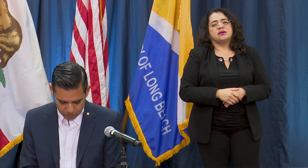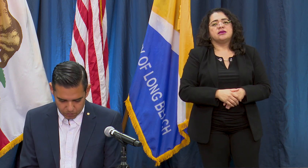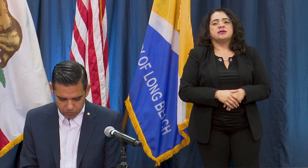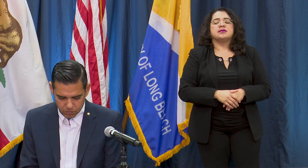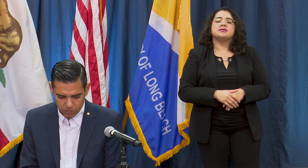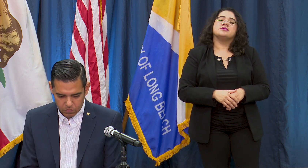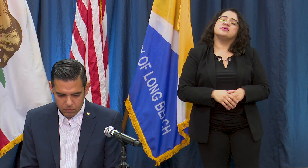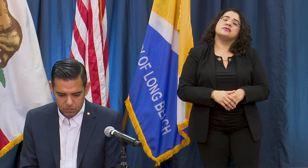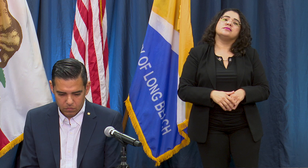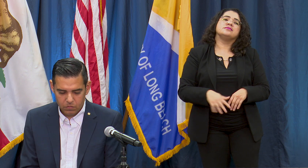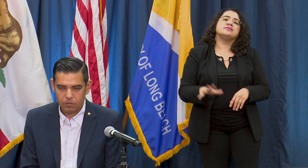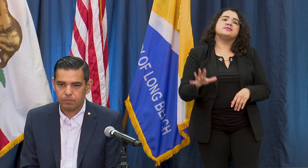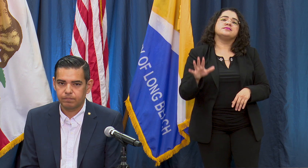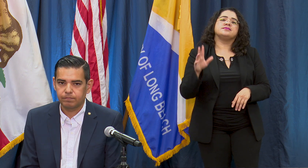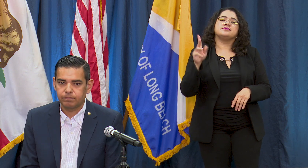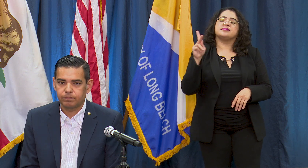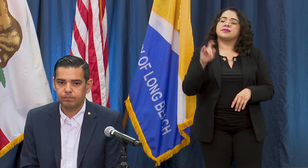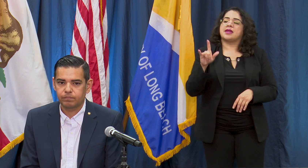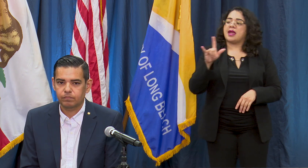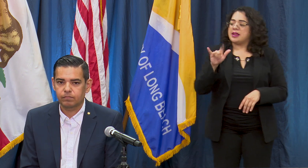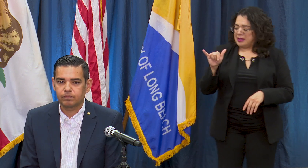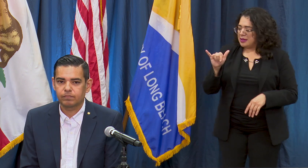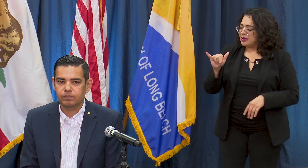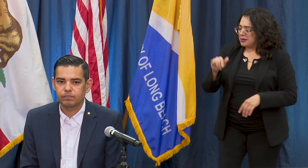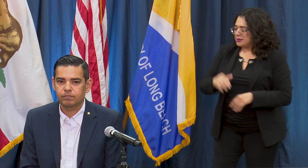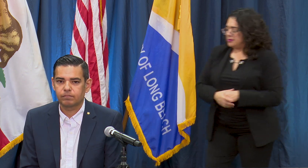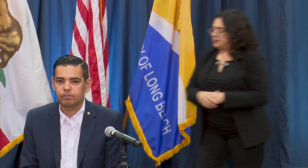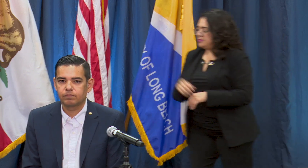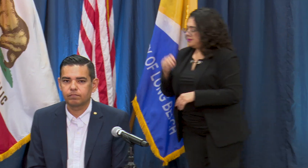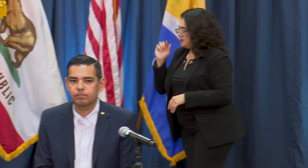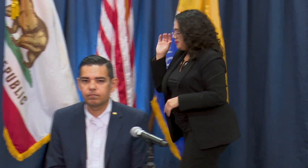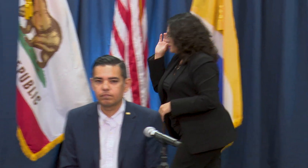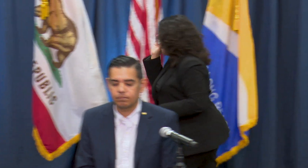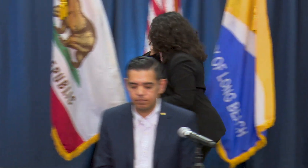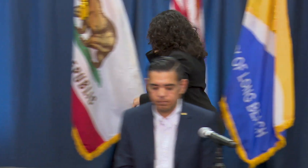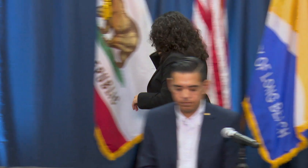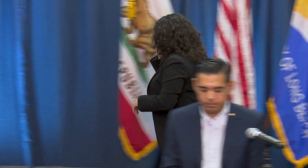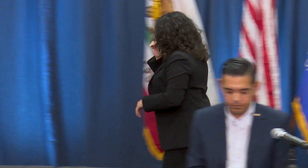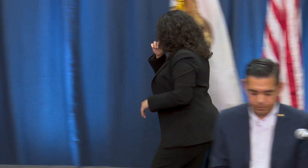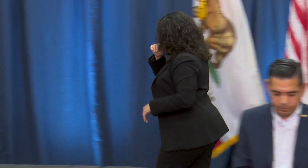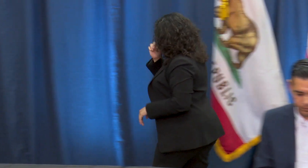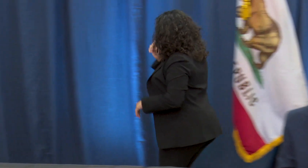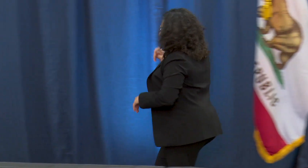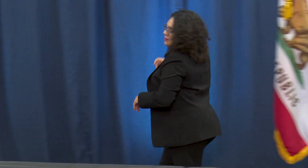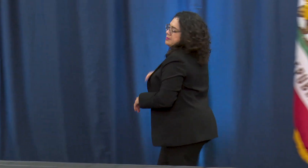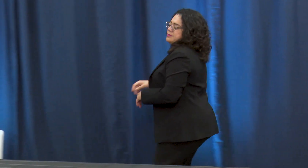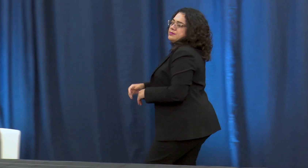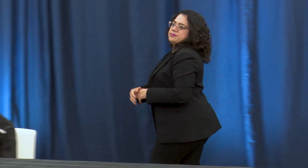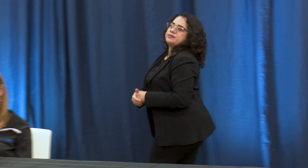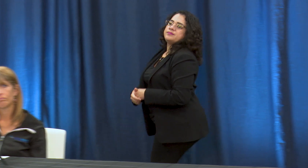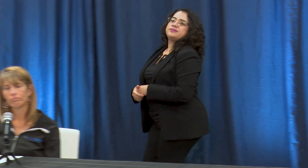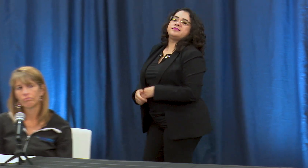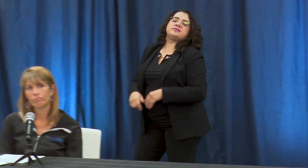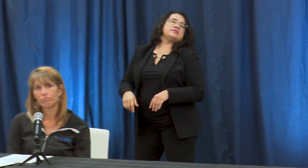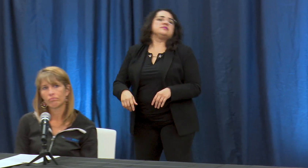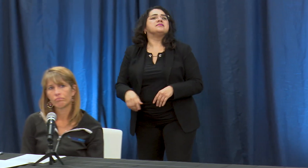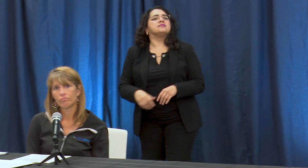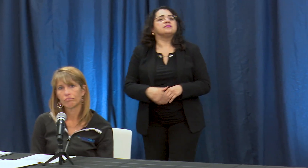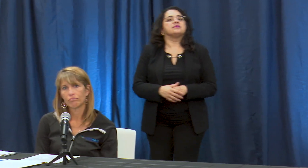question is for Kelly - can you just shut some more light on the two indicators I think it was the testing positive rate and the plans for skilled nursing